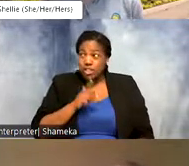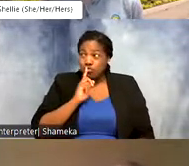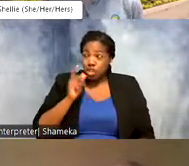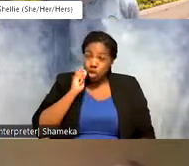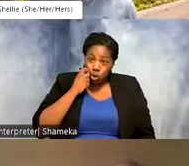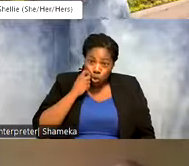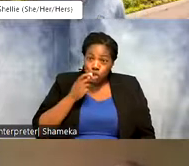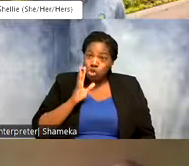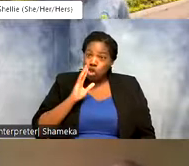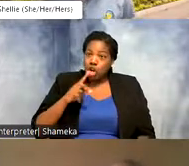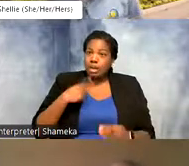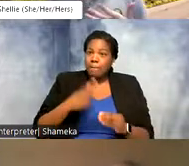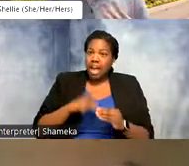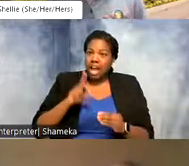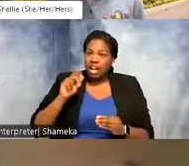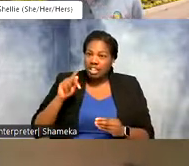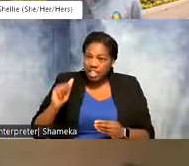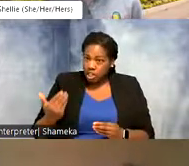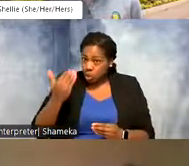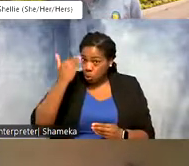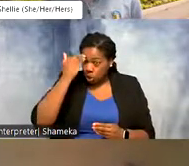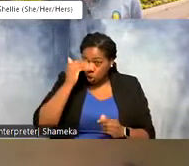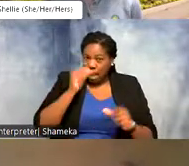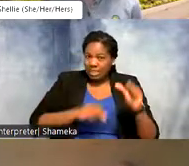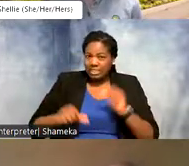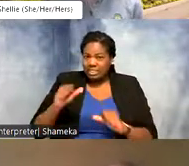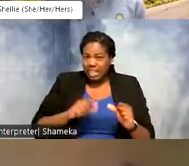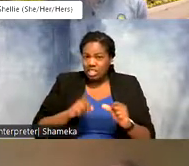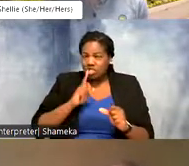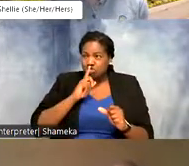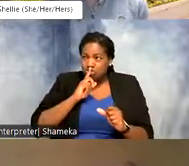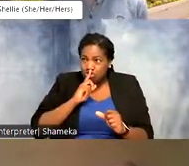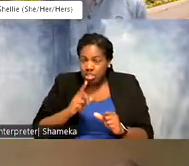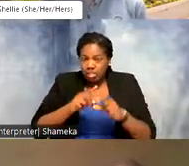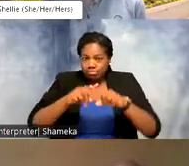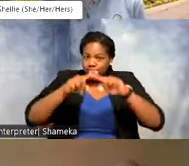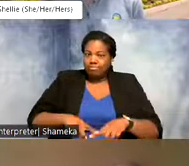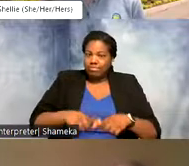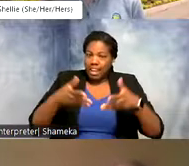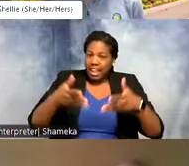talked a lot about data. We know how science really thrives on data and so you said that this is all